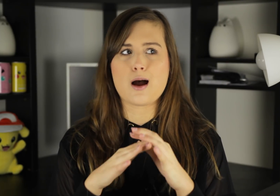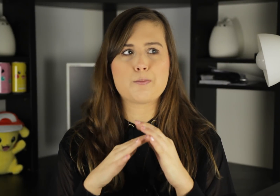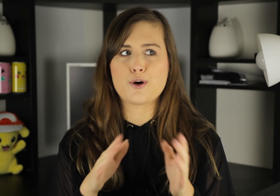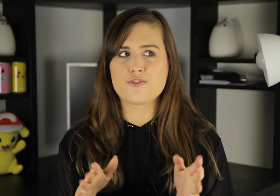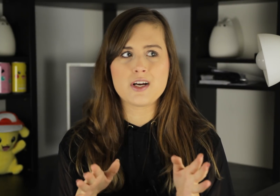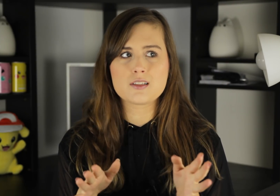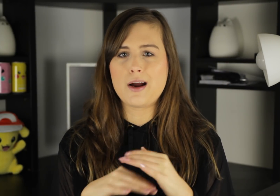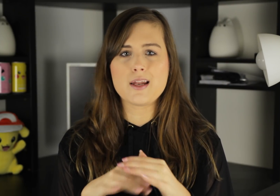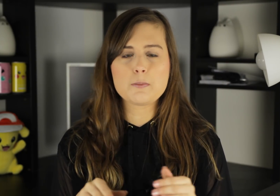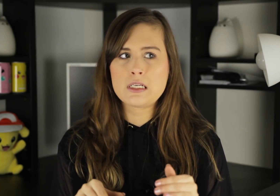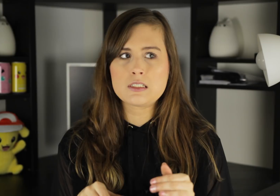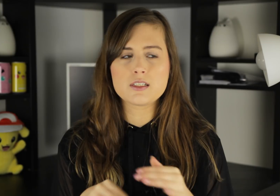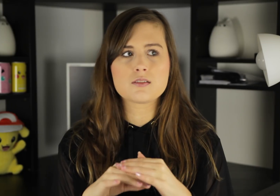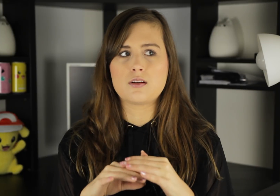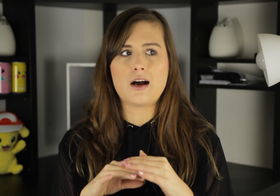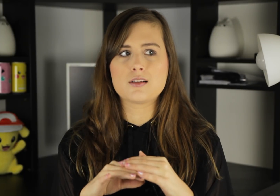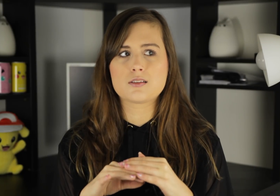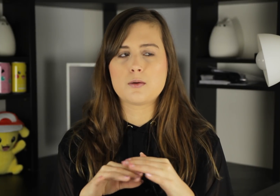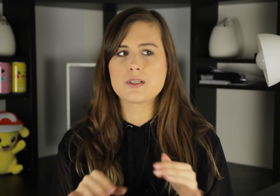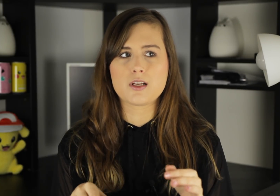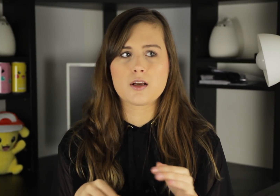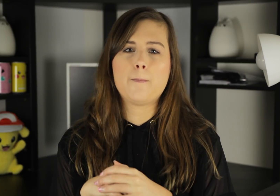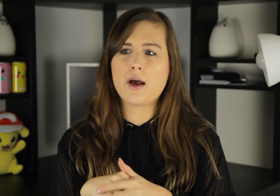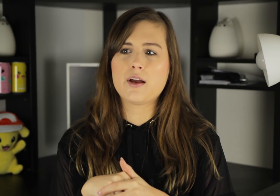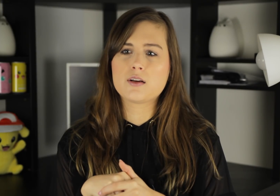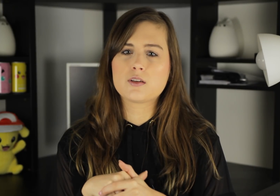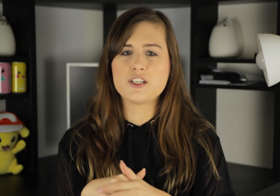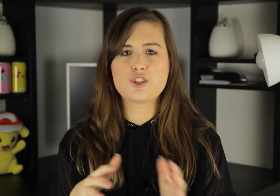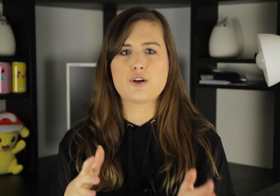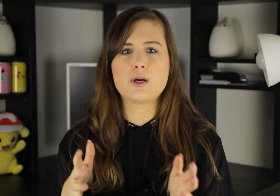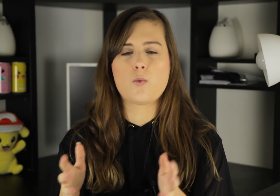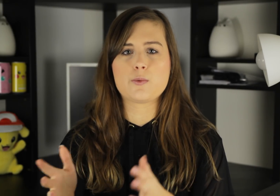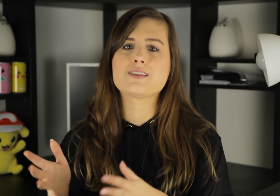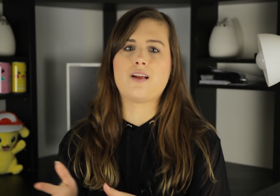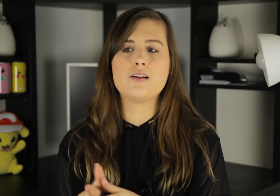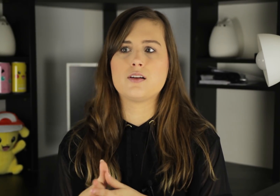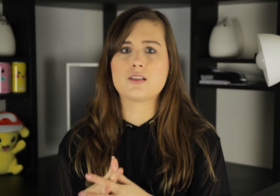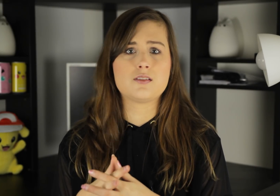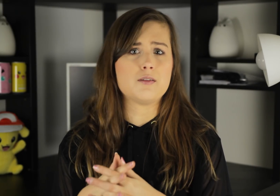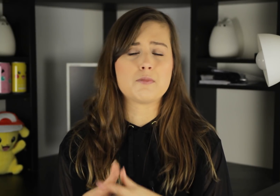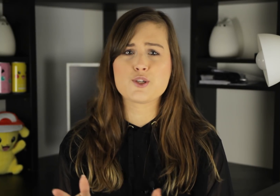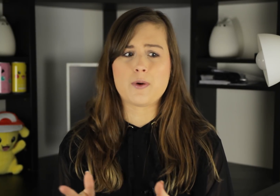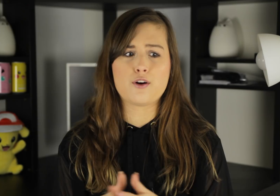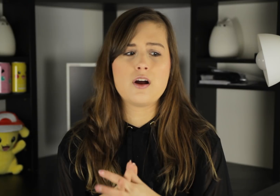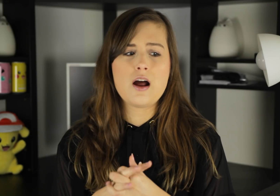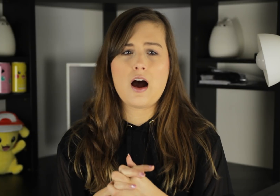Not perfect, by any means. It still has some mistakes, but considering what it was like, it's done much better.